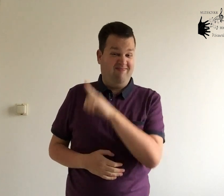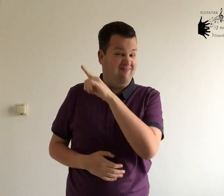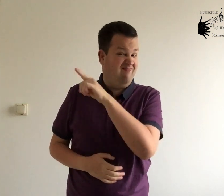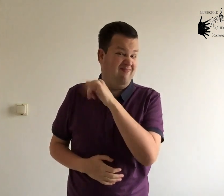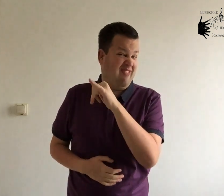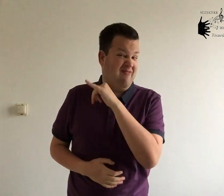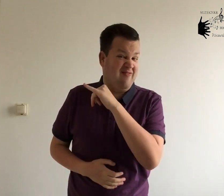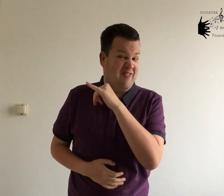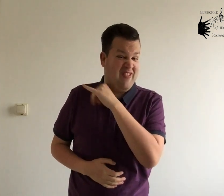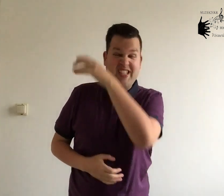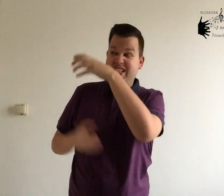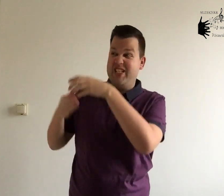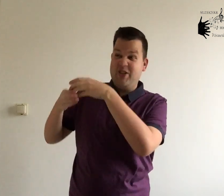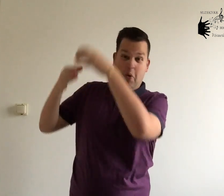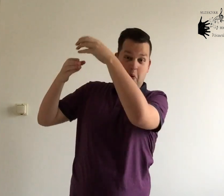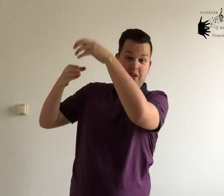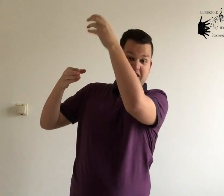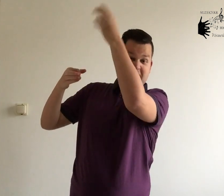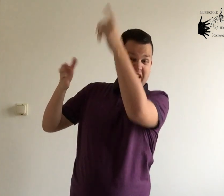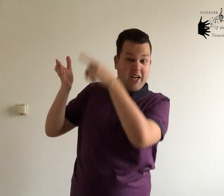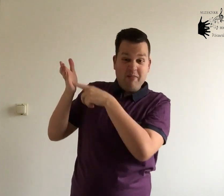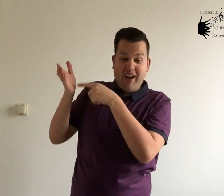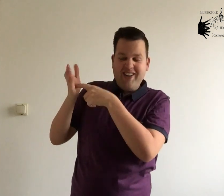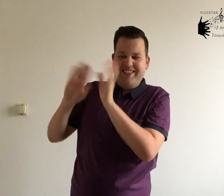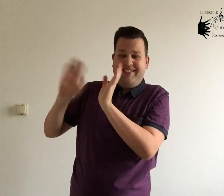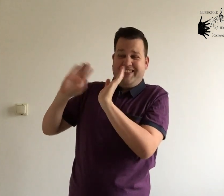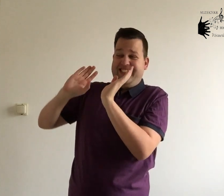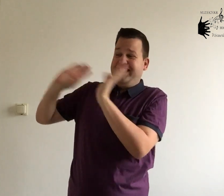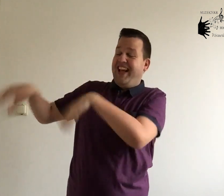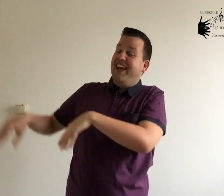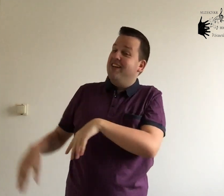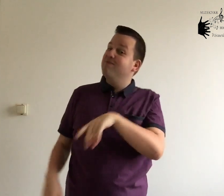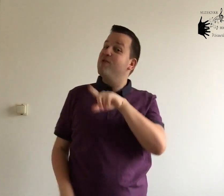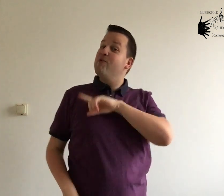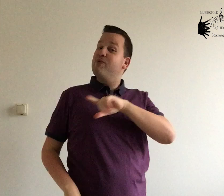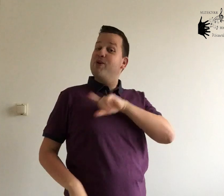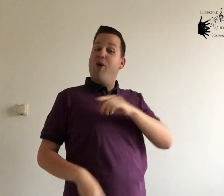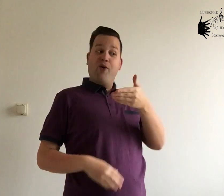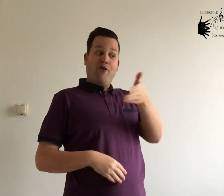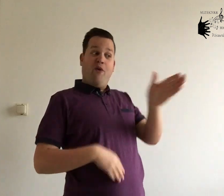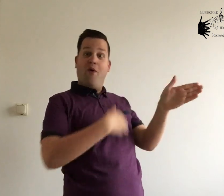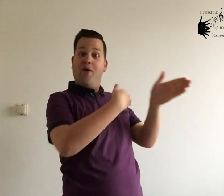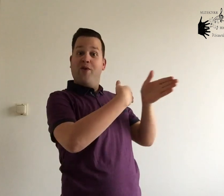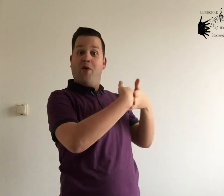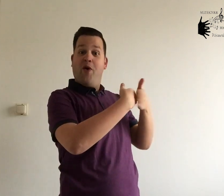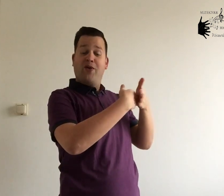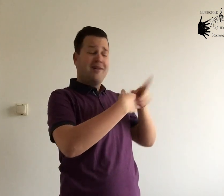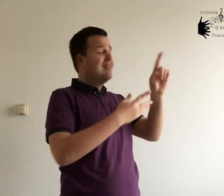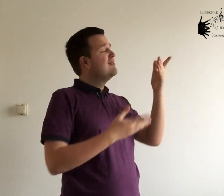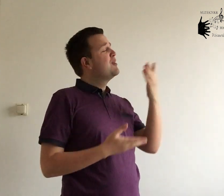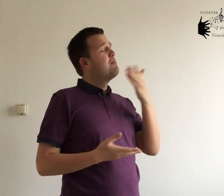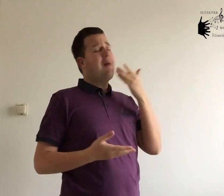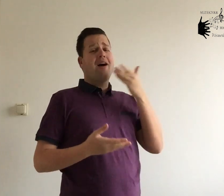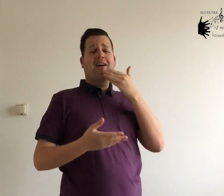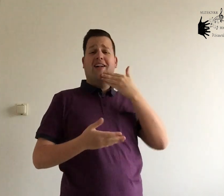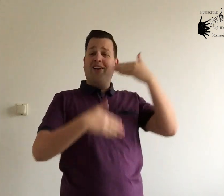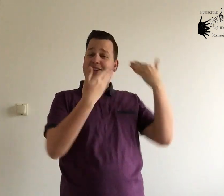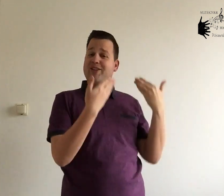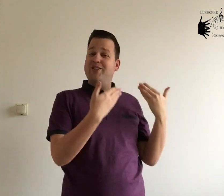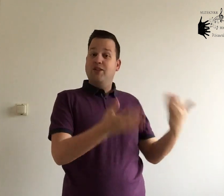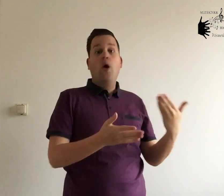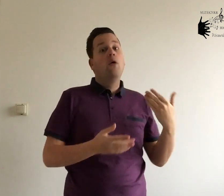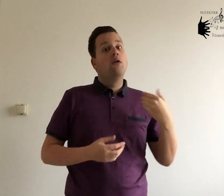He won't have to use a dirty chimney flue Just bring him through the front door, that's the easy thing to do